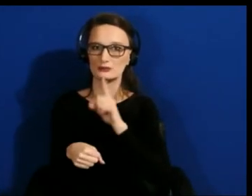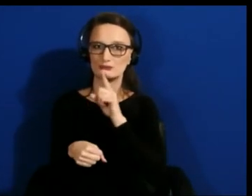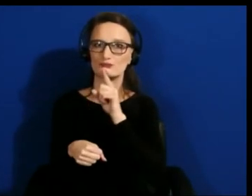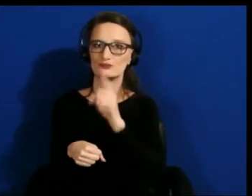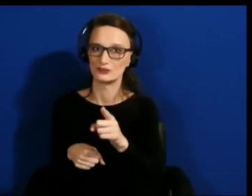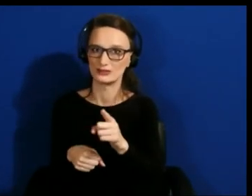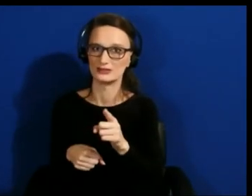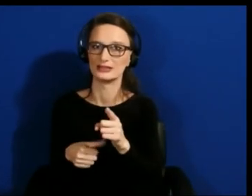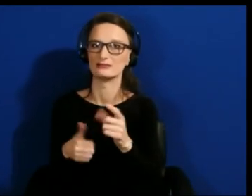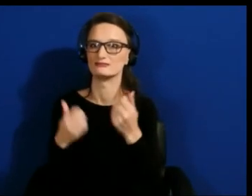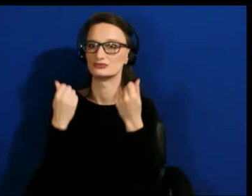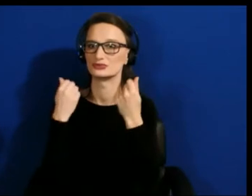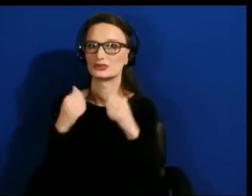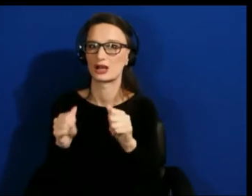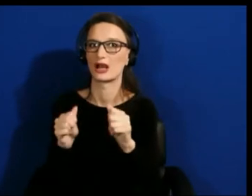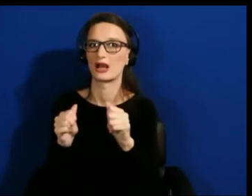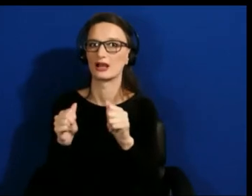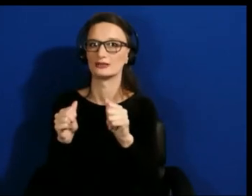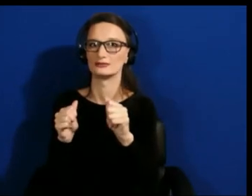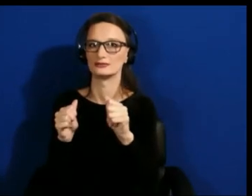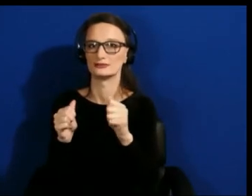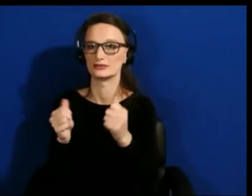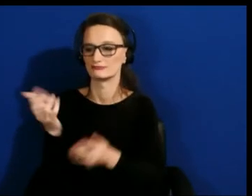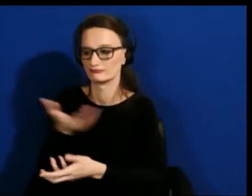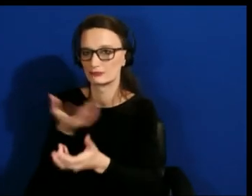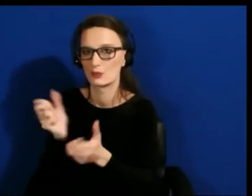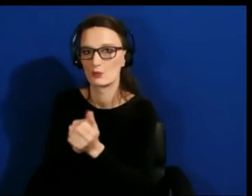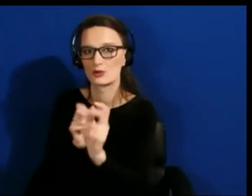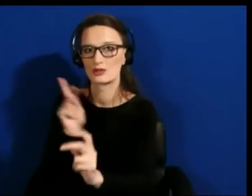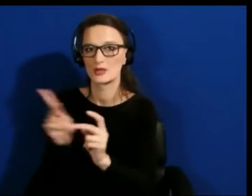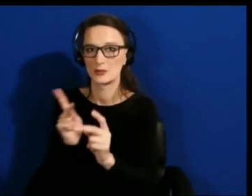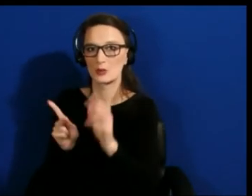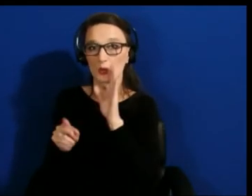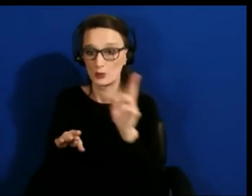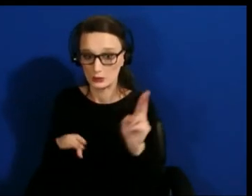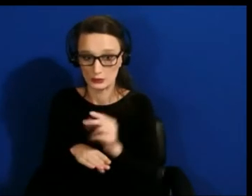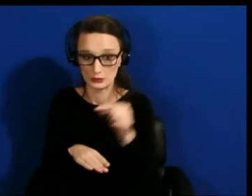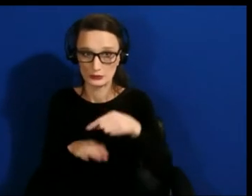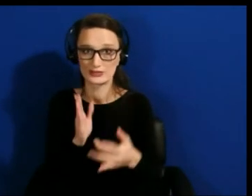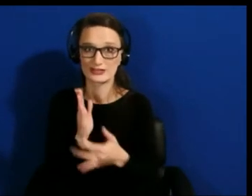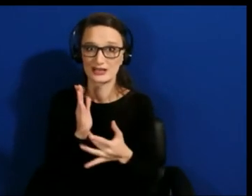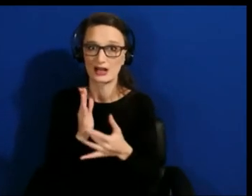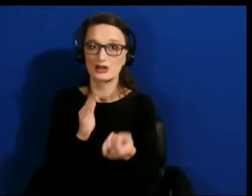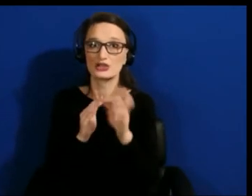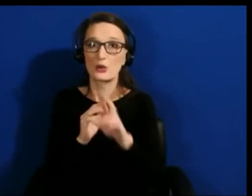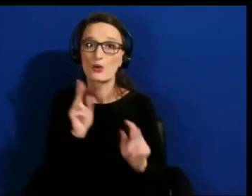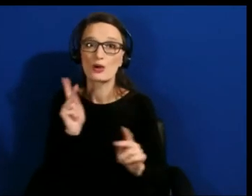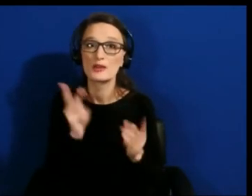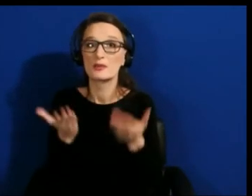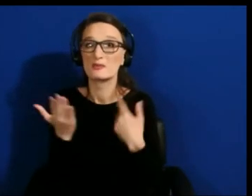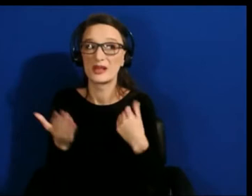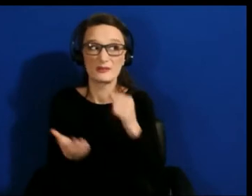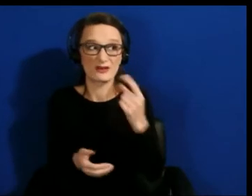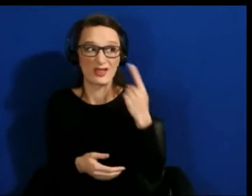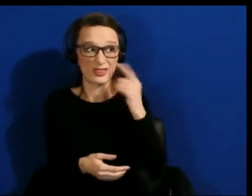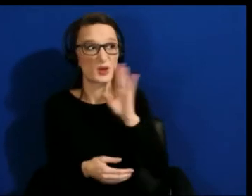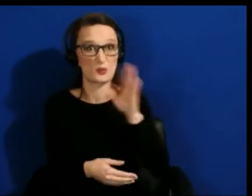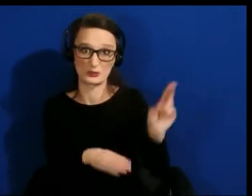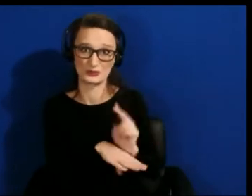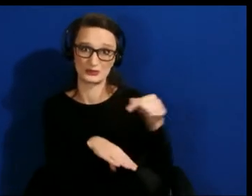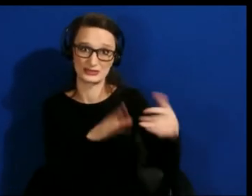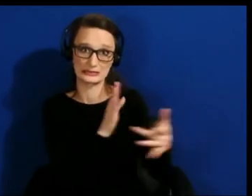to the people who are going to be using this technology or who you might not even imagine will be using the technology.